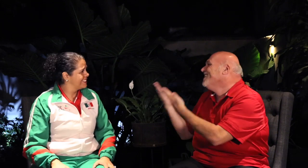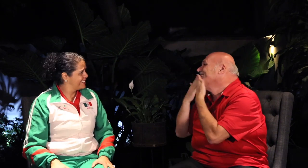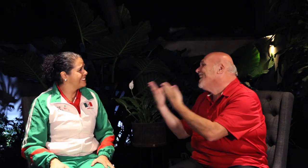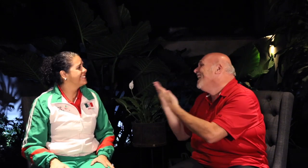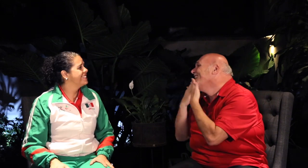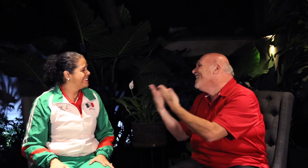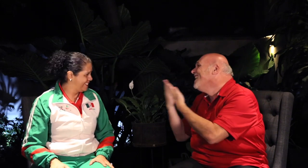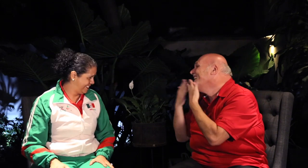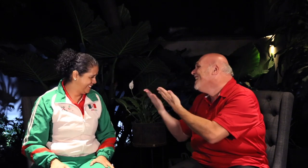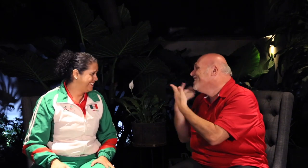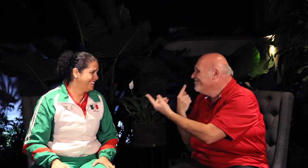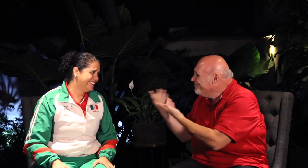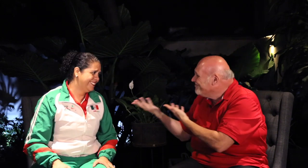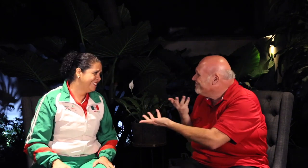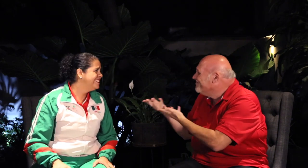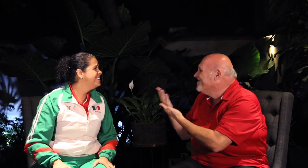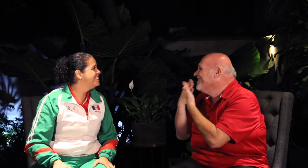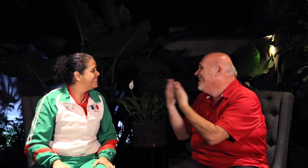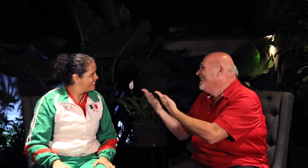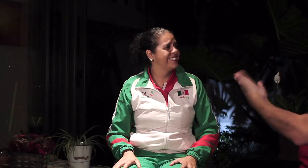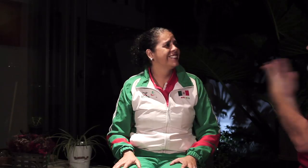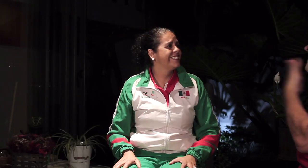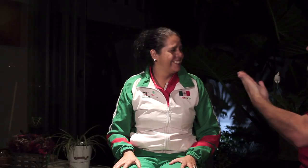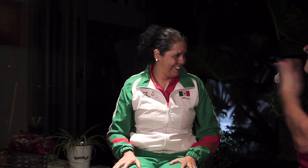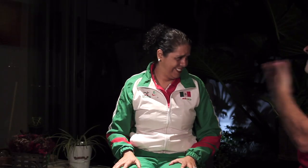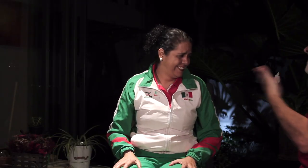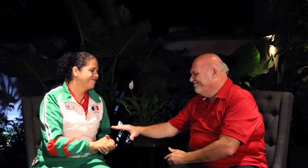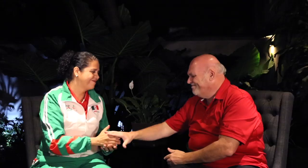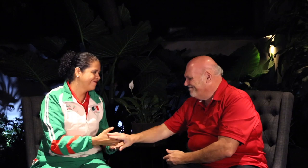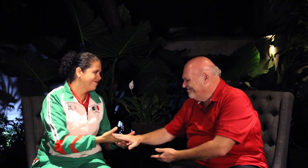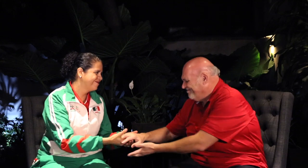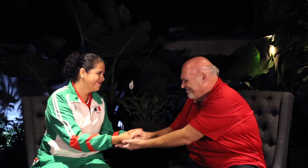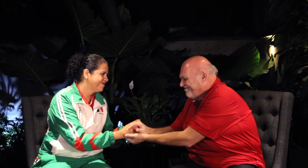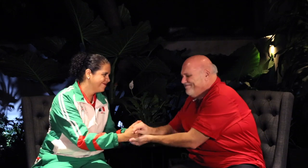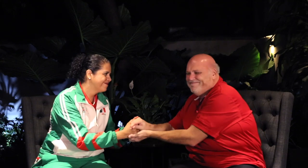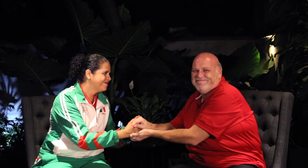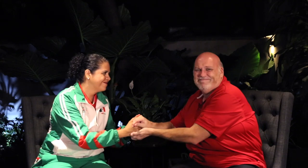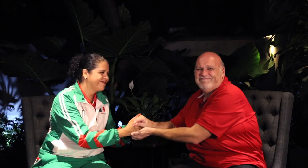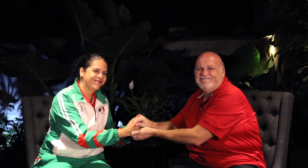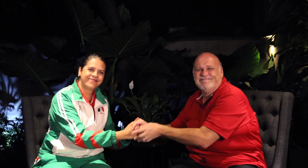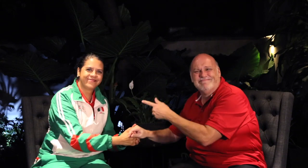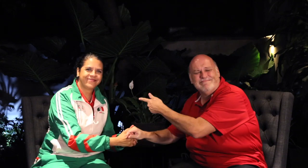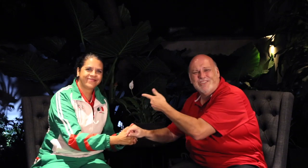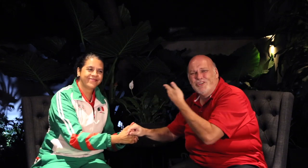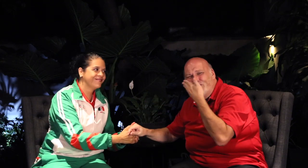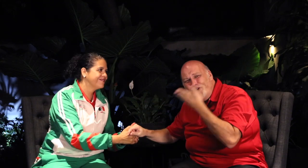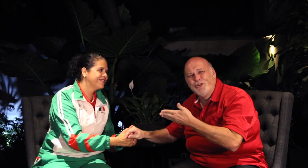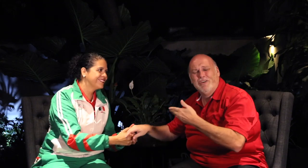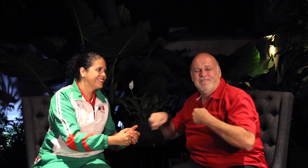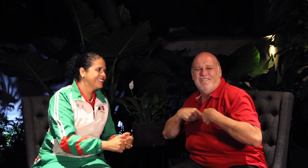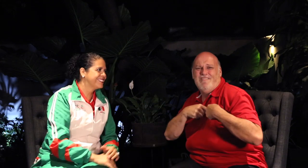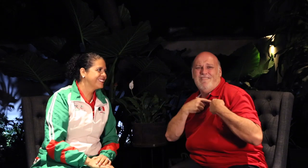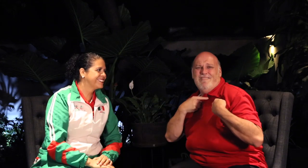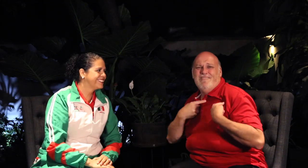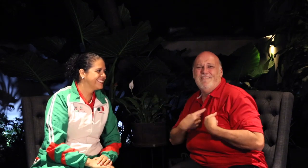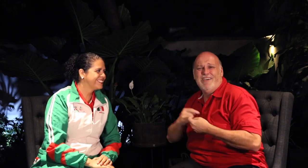Thank you for this interview!